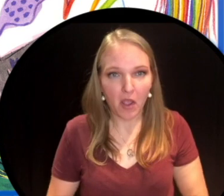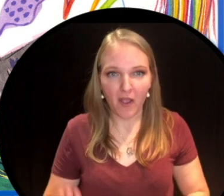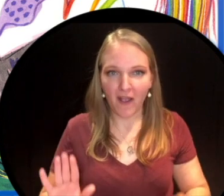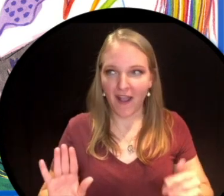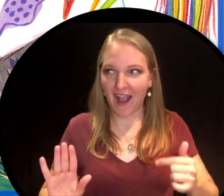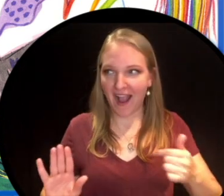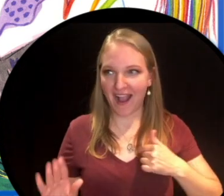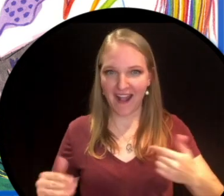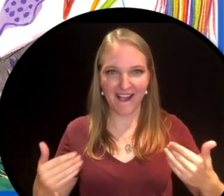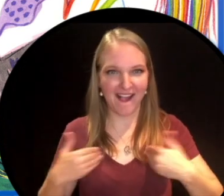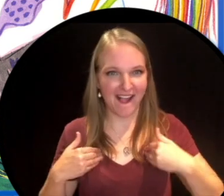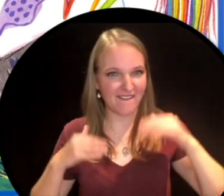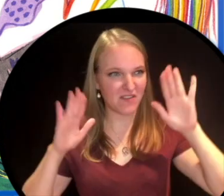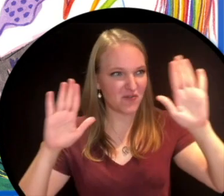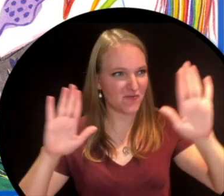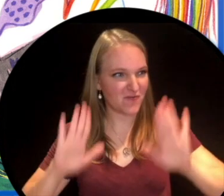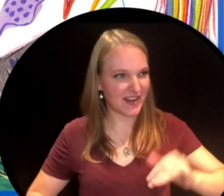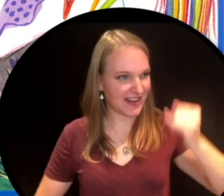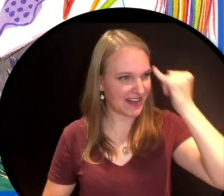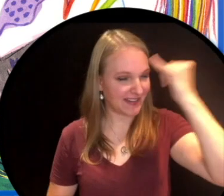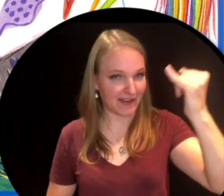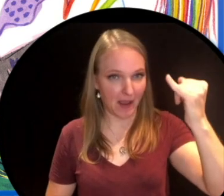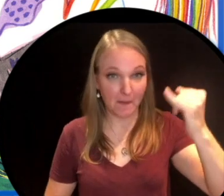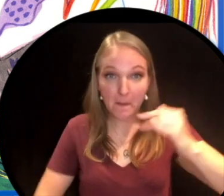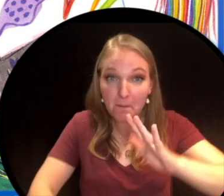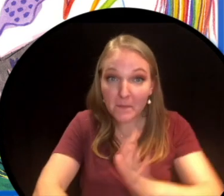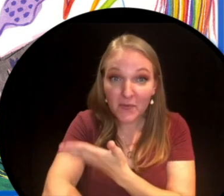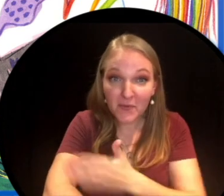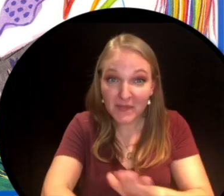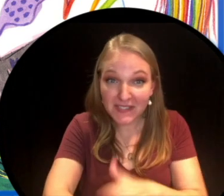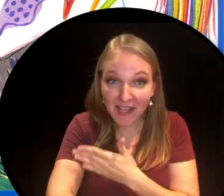I have a great idea. How about some music?